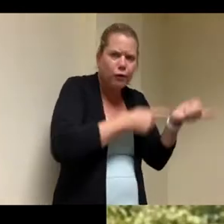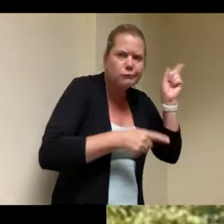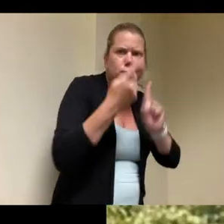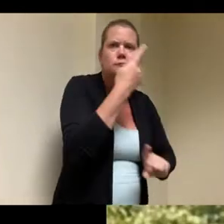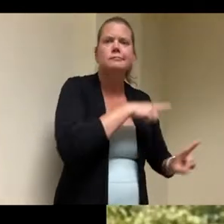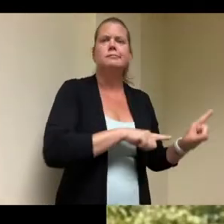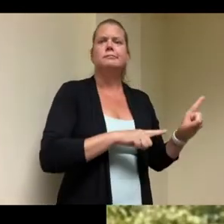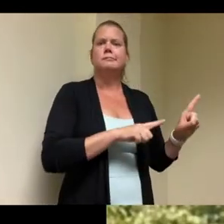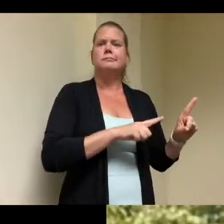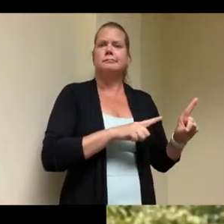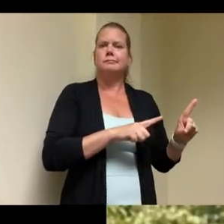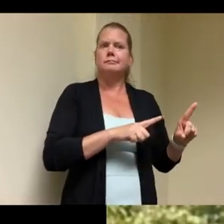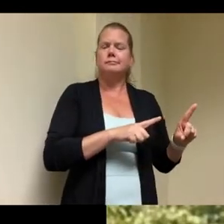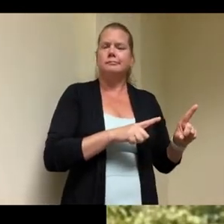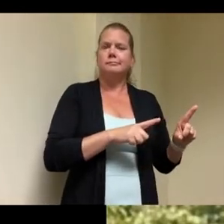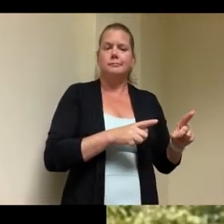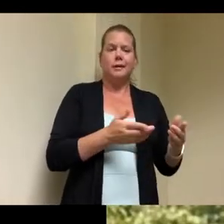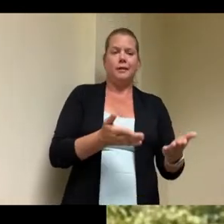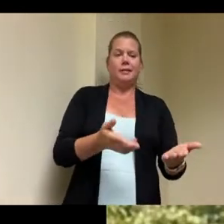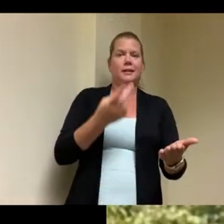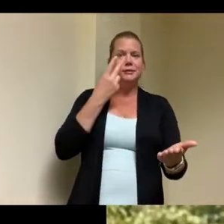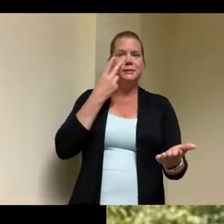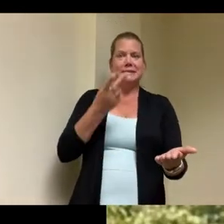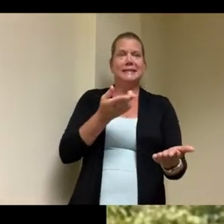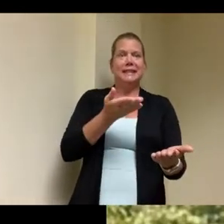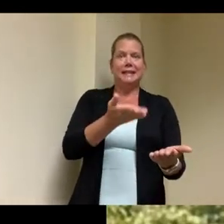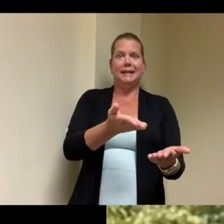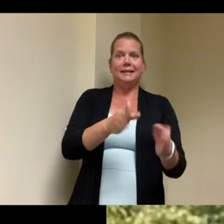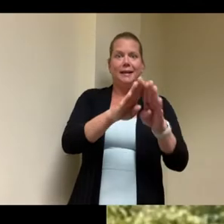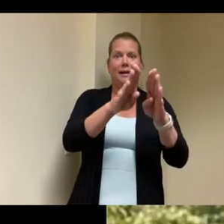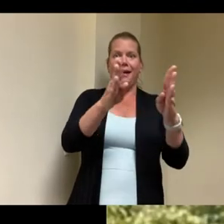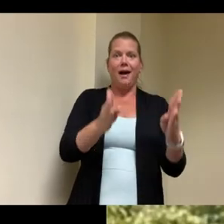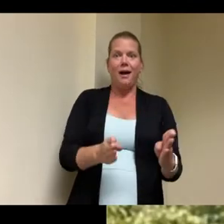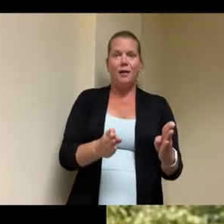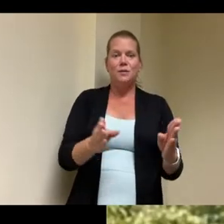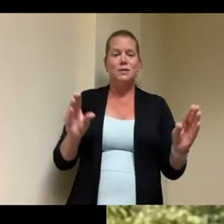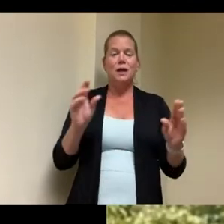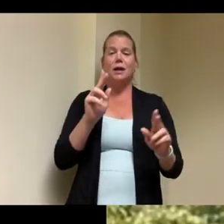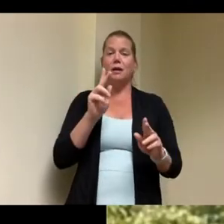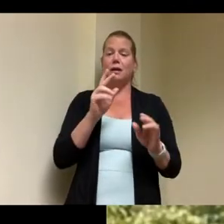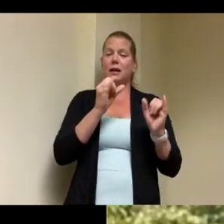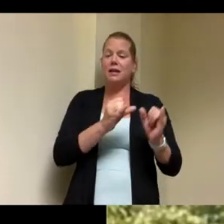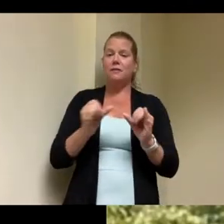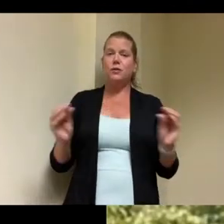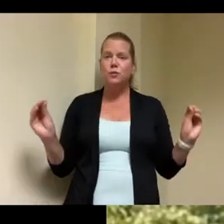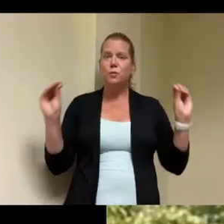then success into the future for the residents that are going to live there um but the other key to the success that